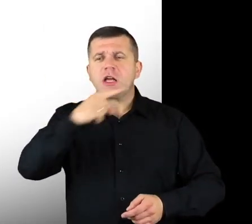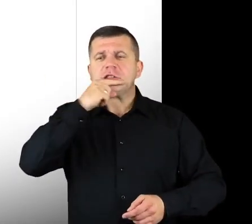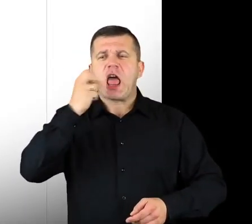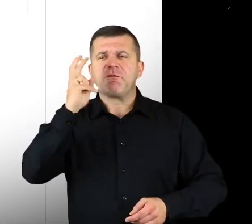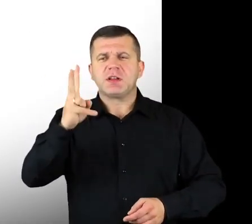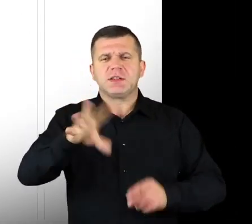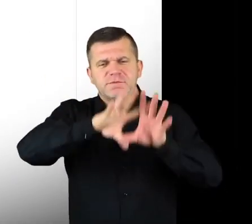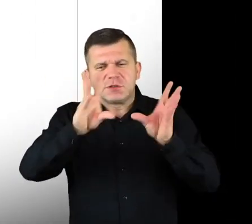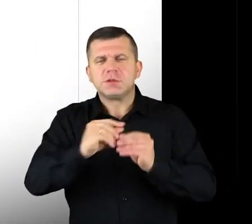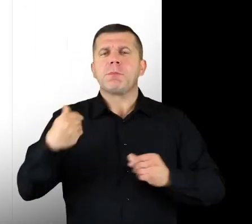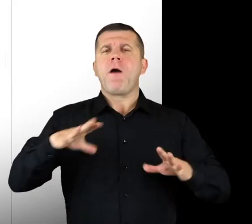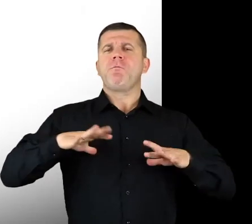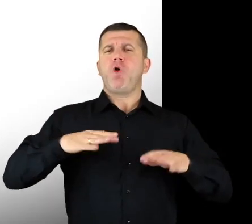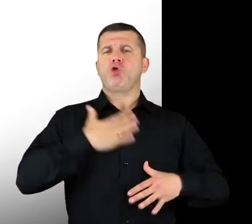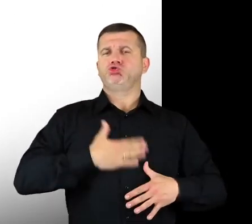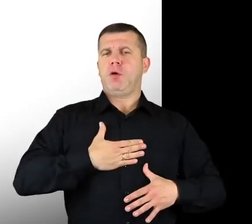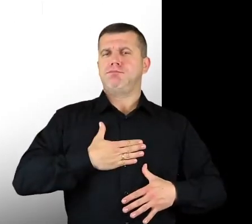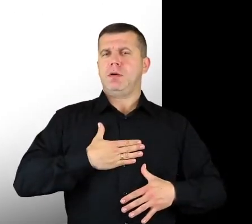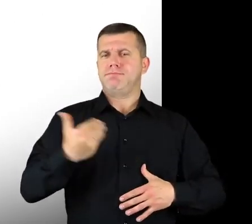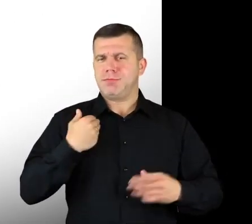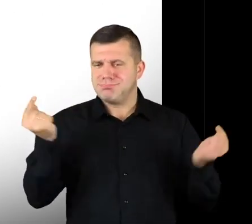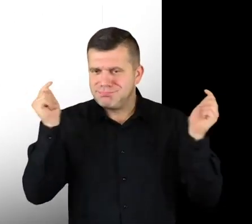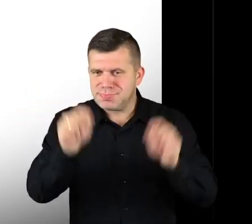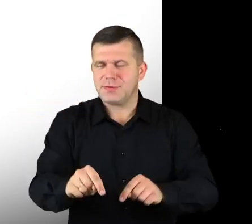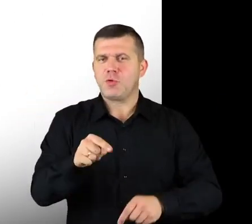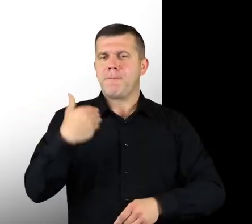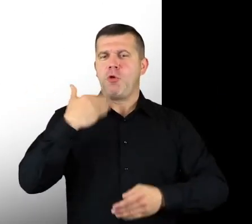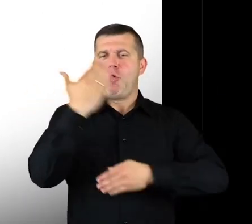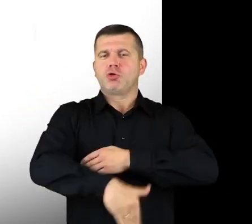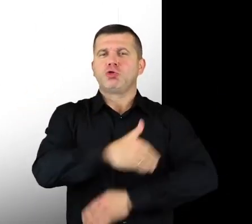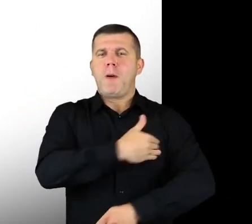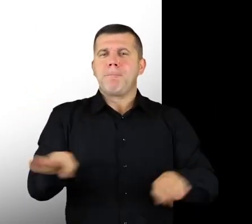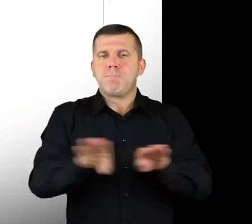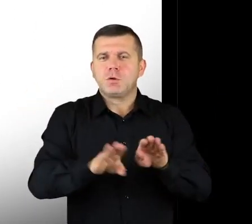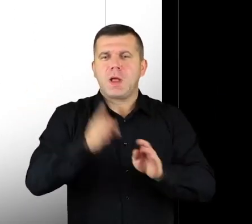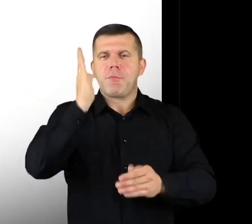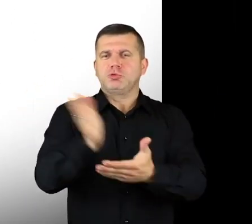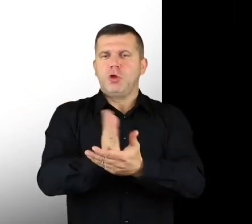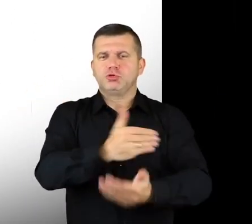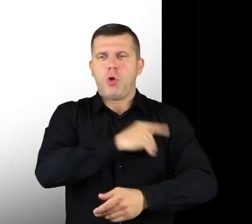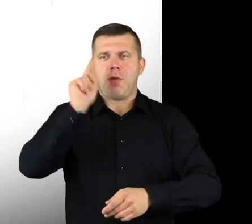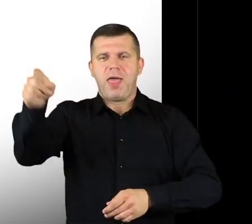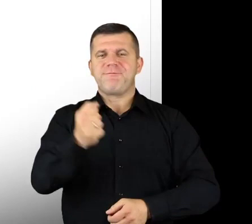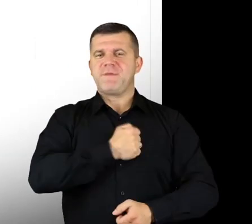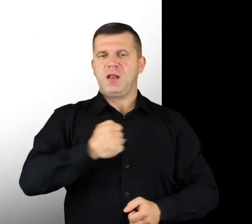Every free Saturday, she comes – Czerwińsk! She finished her primary school here, to high school she went to Warsaw,